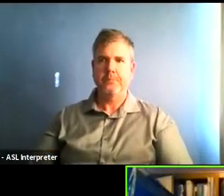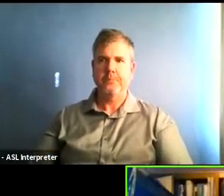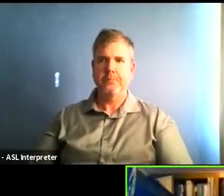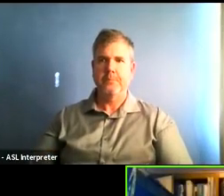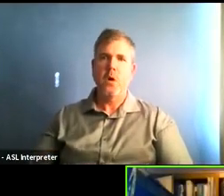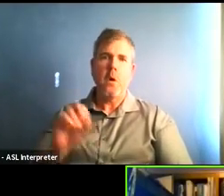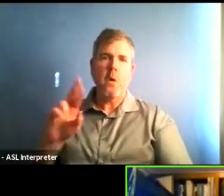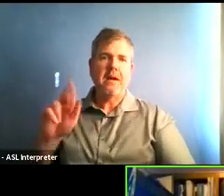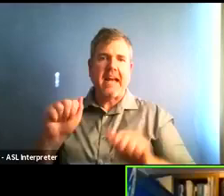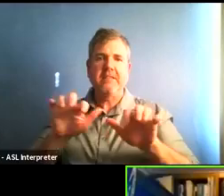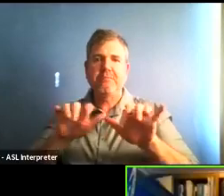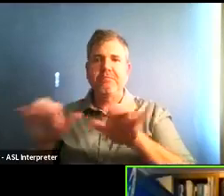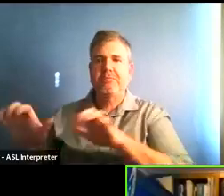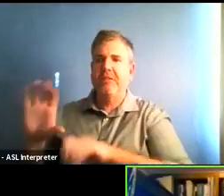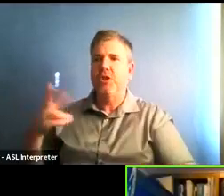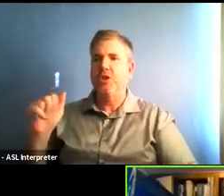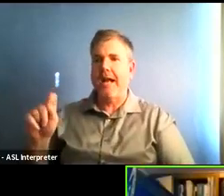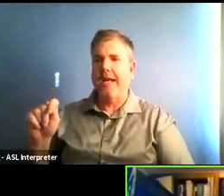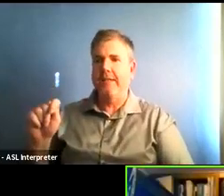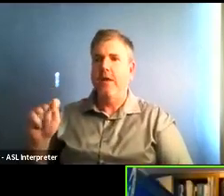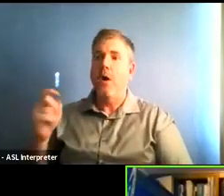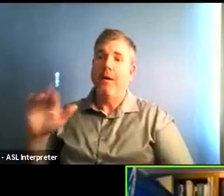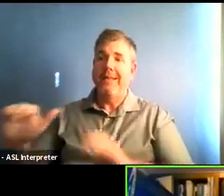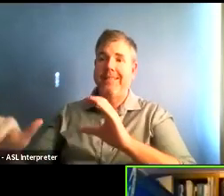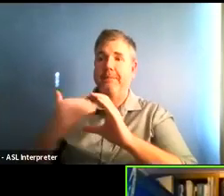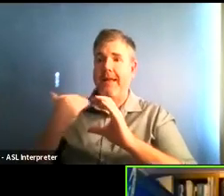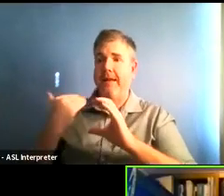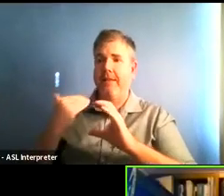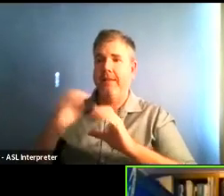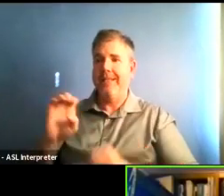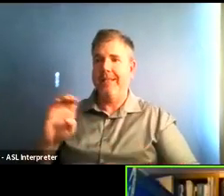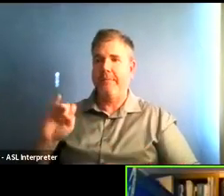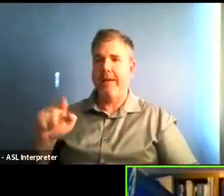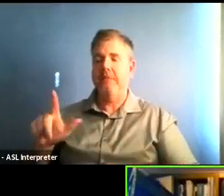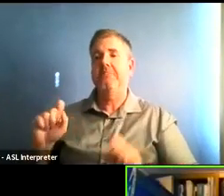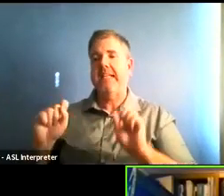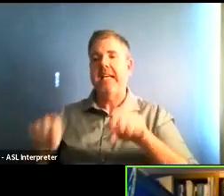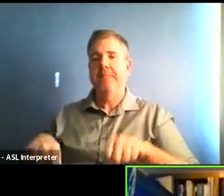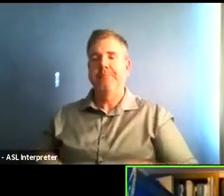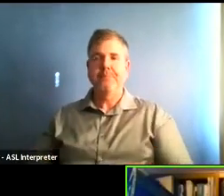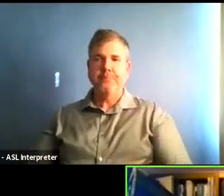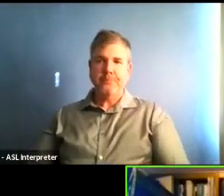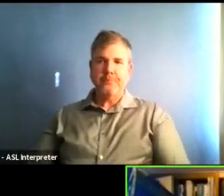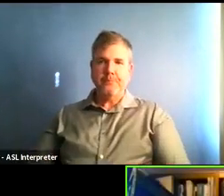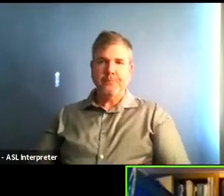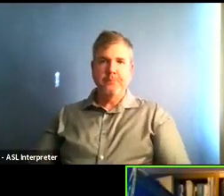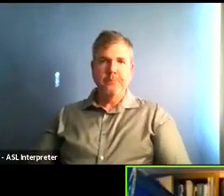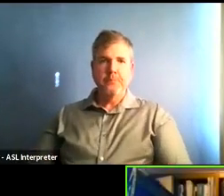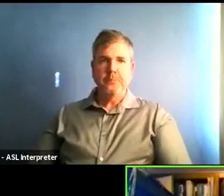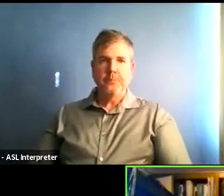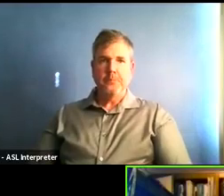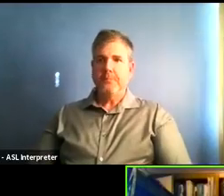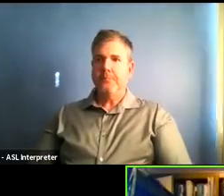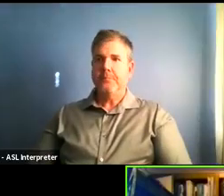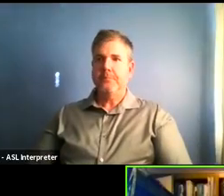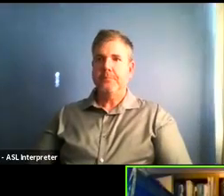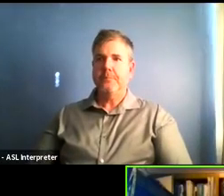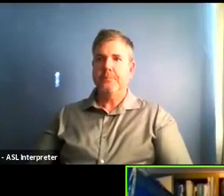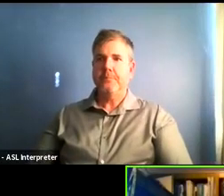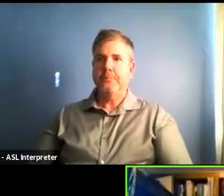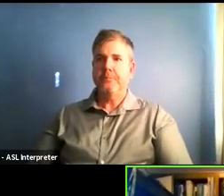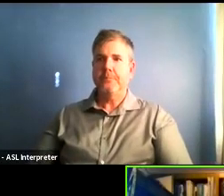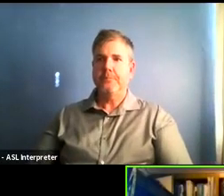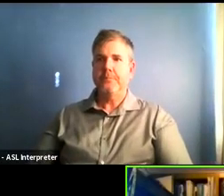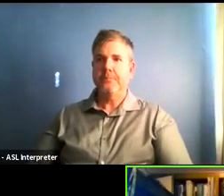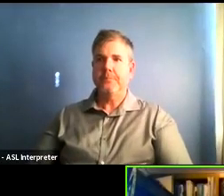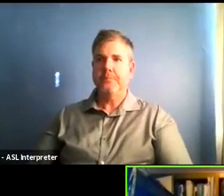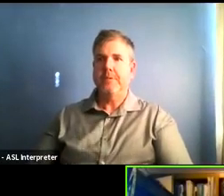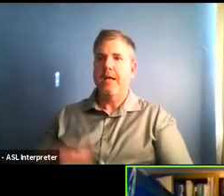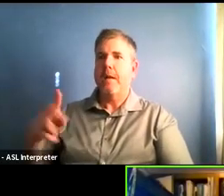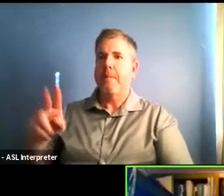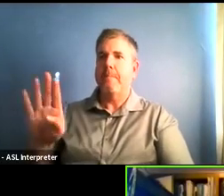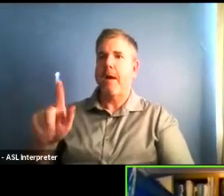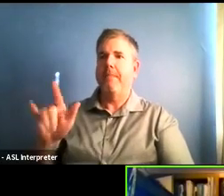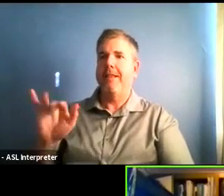Affairs at Sonoma Dash dot org, public affairs at Sonoma County dot org.